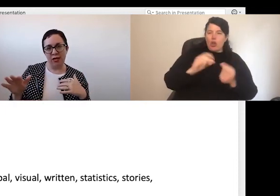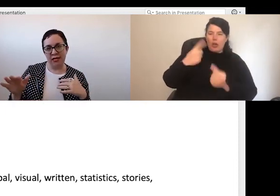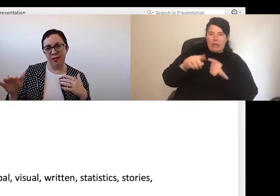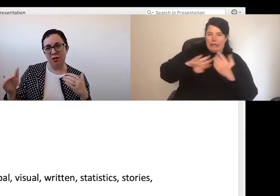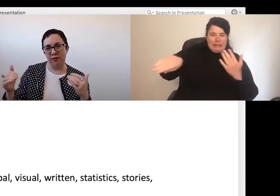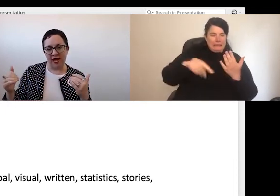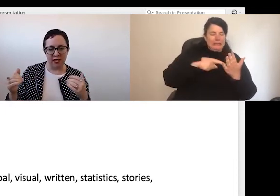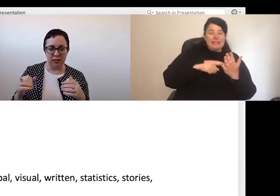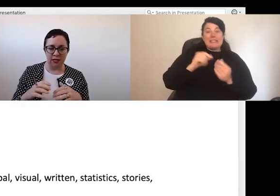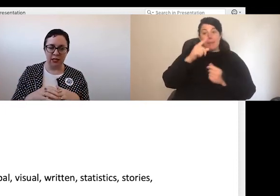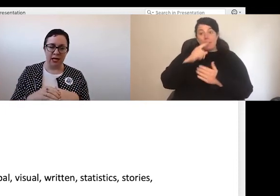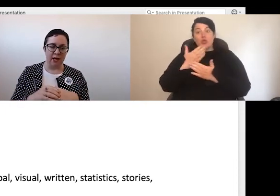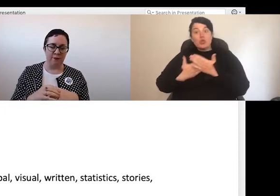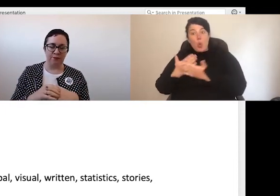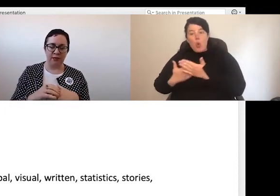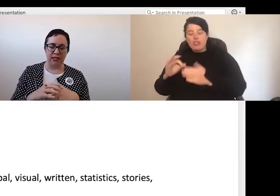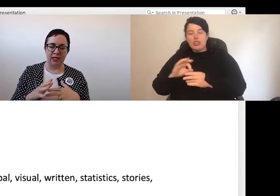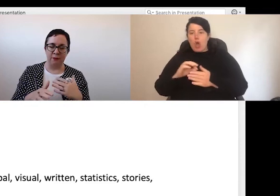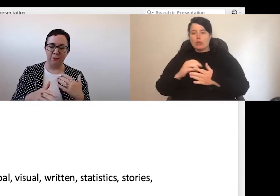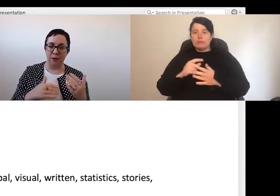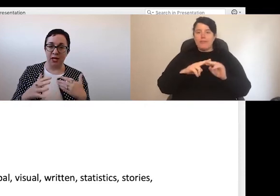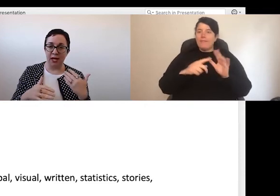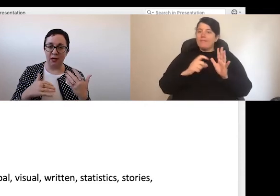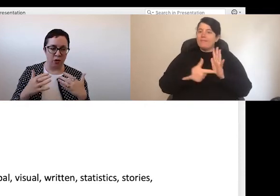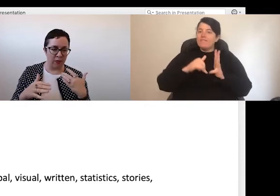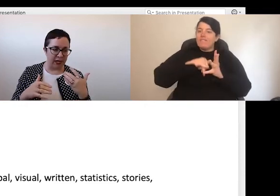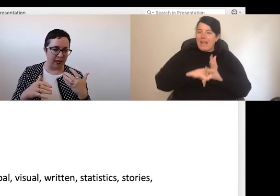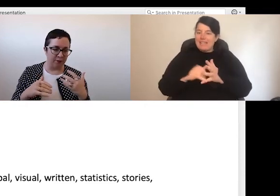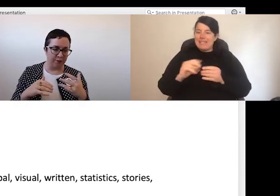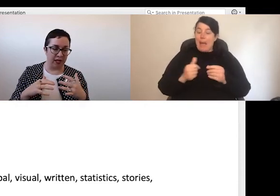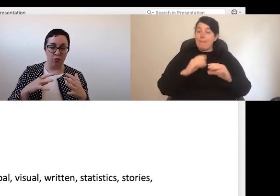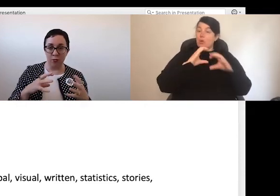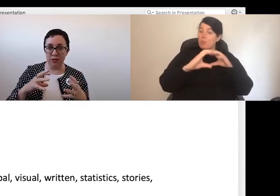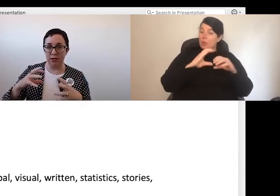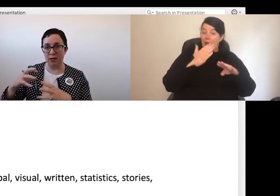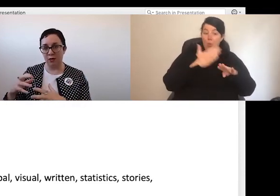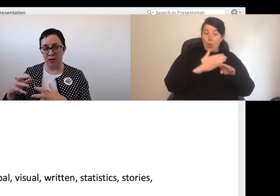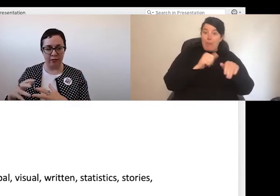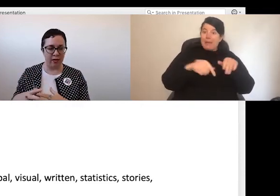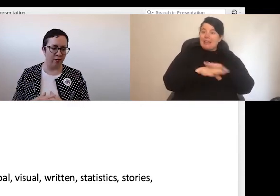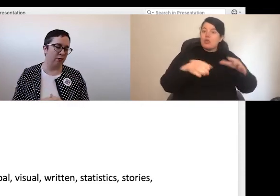prefer communication and facts. Some work better in groups or on their